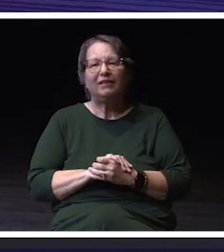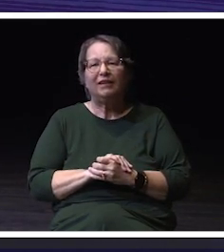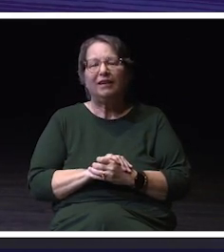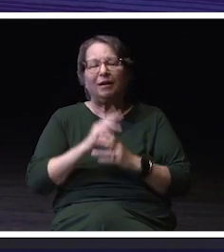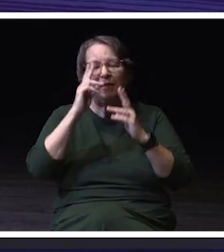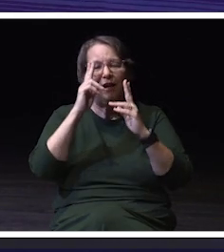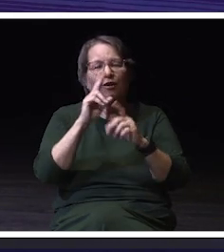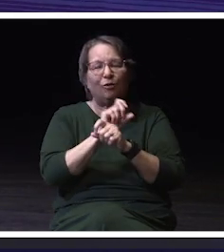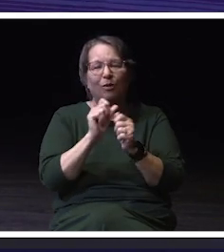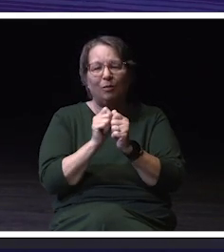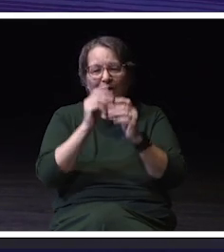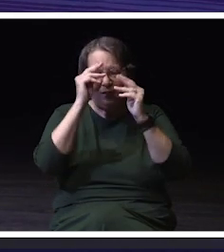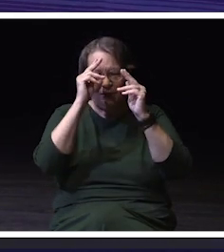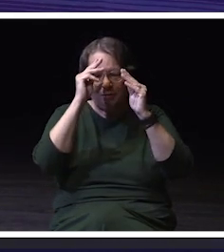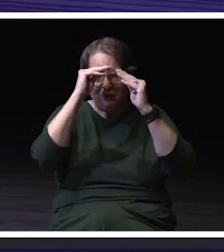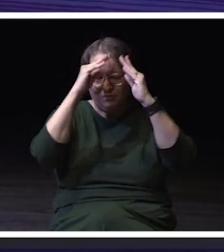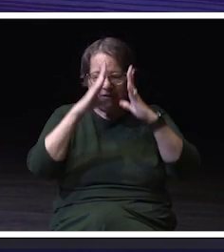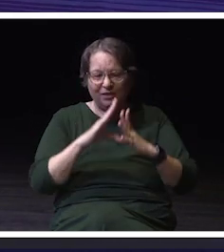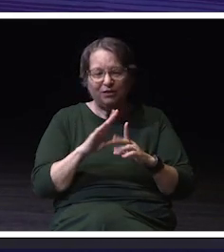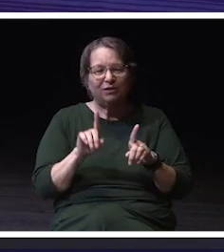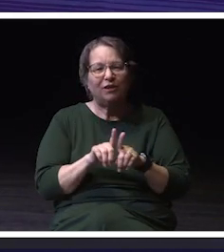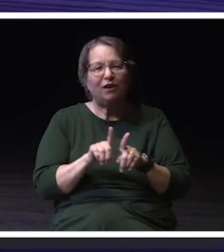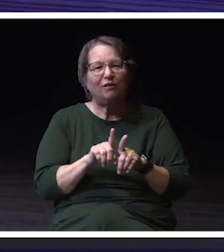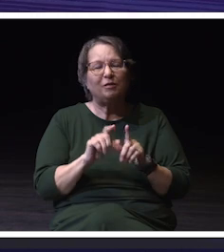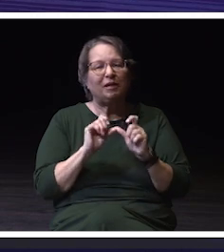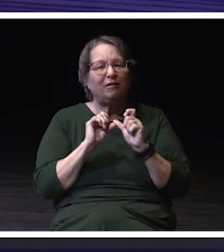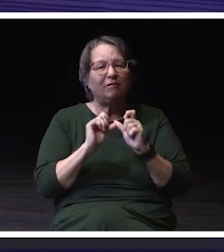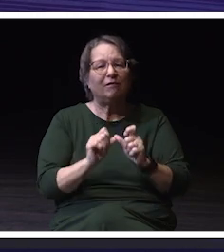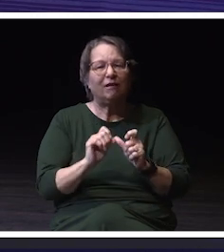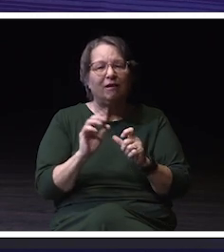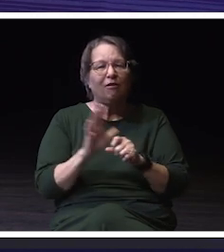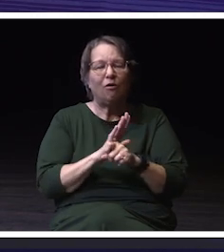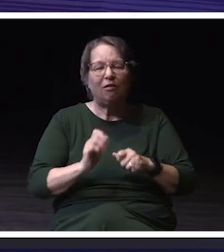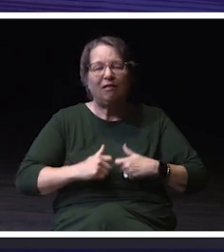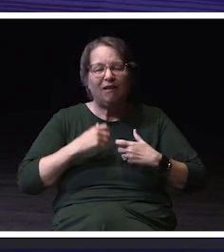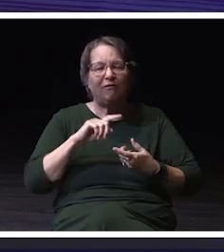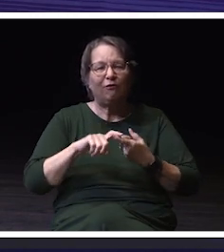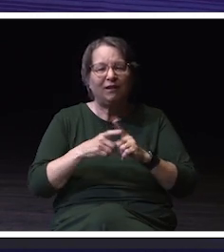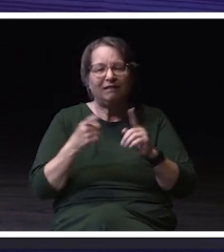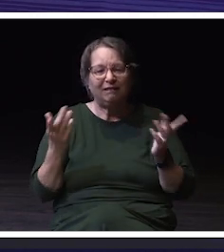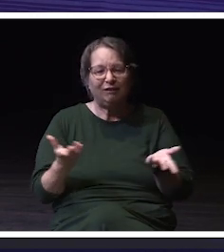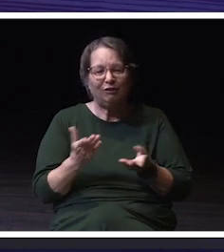And I've also met some of my lifelong friends here, and I truly cannot imagine